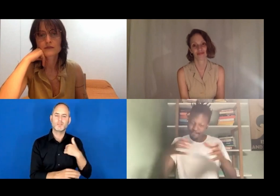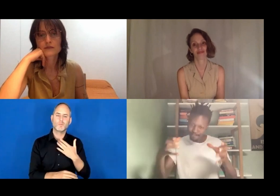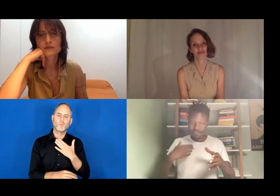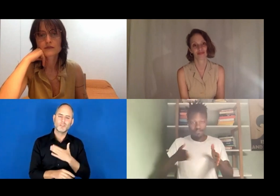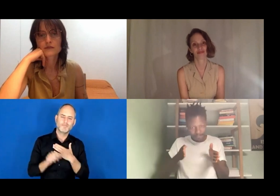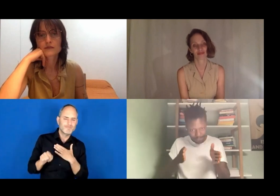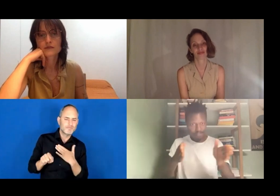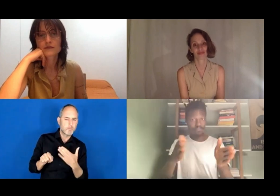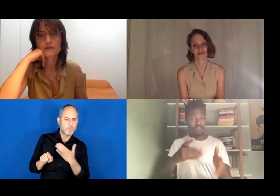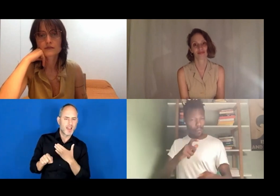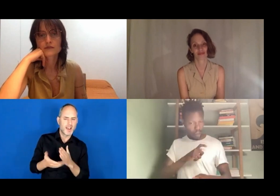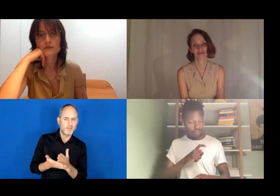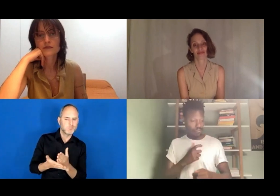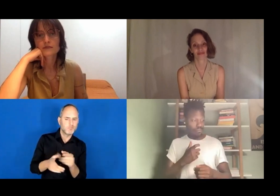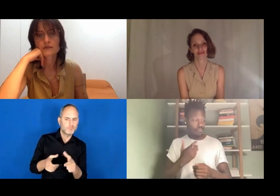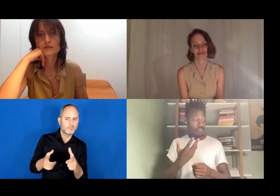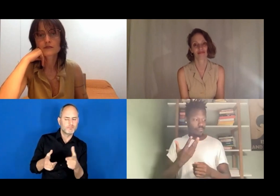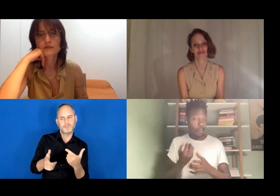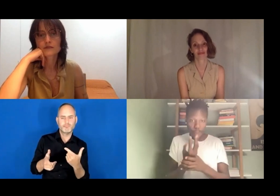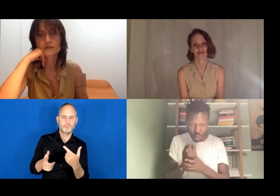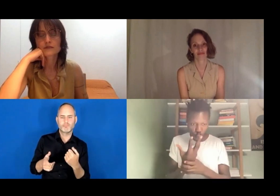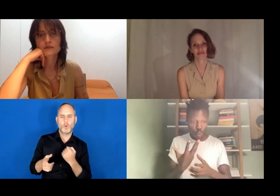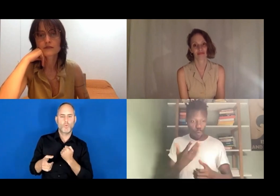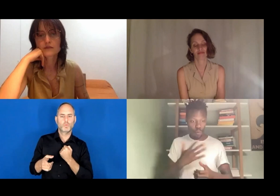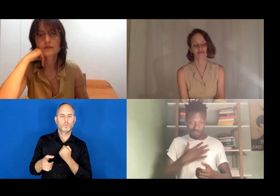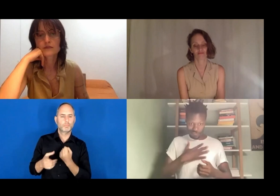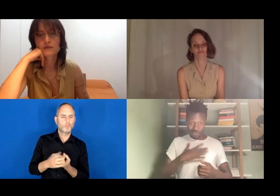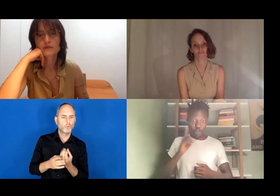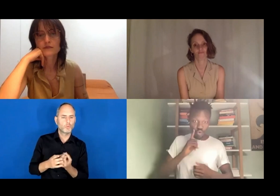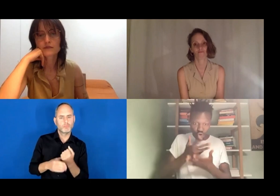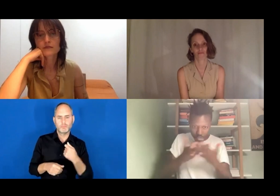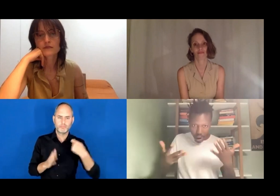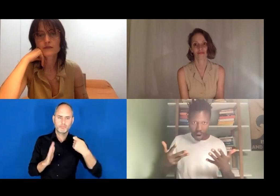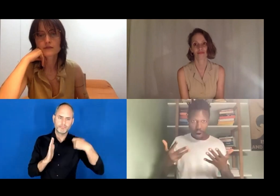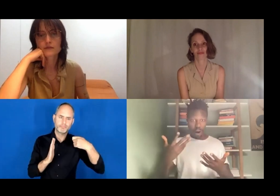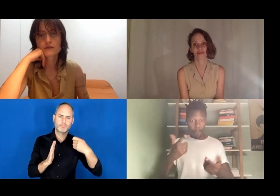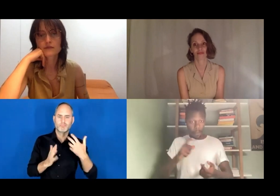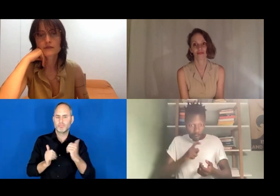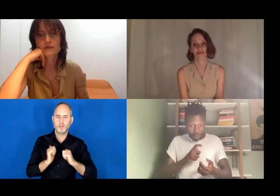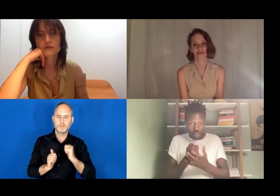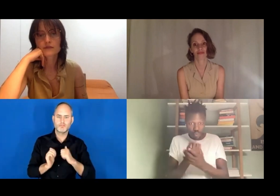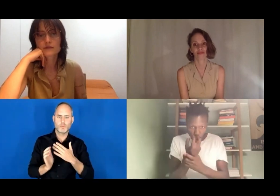But at the same time, you know, you need to know who you are, what your culture is, what you weigh is,